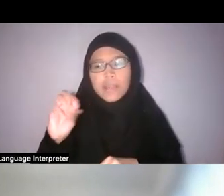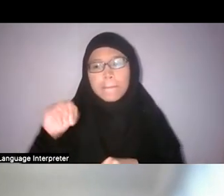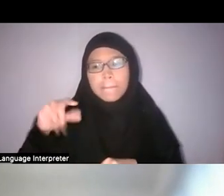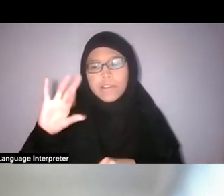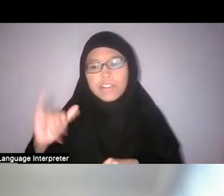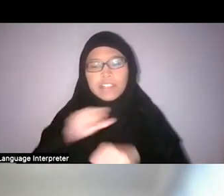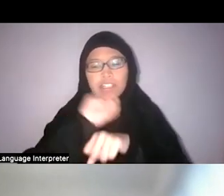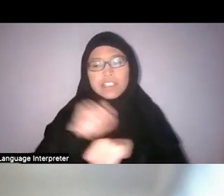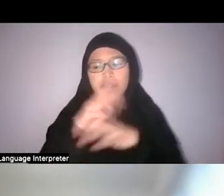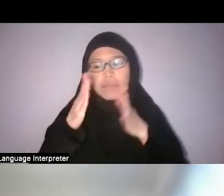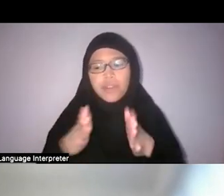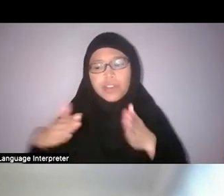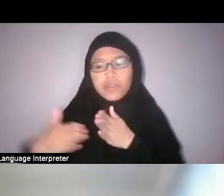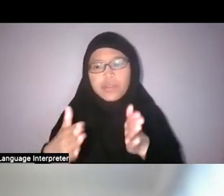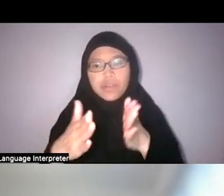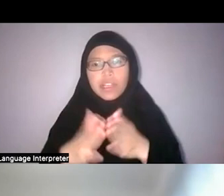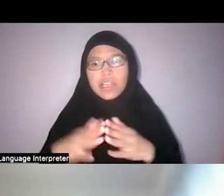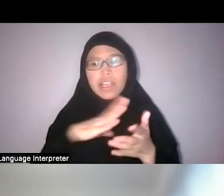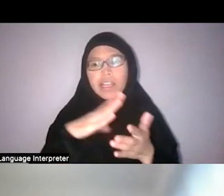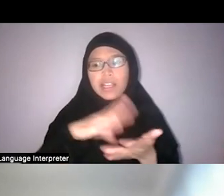and learning how that was formed.